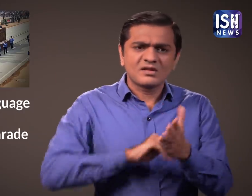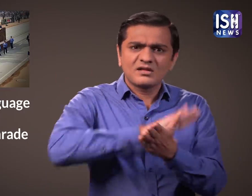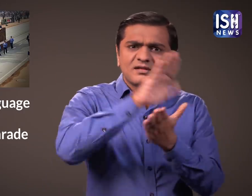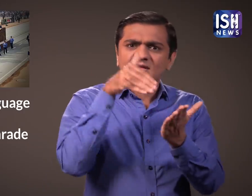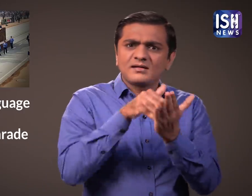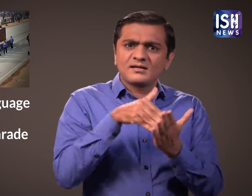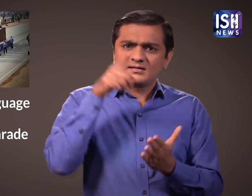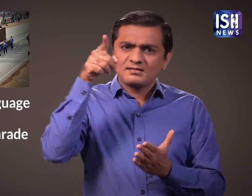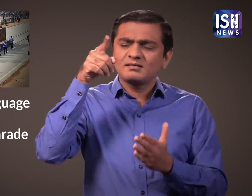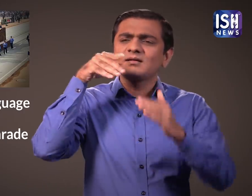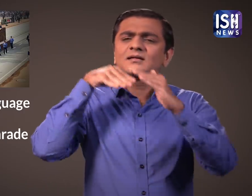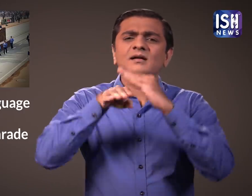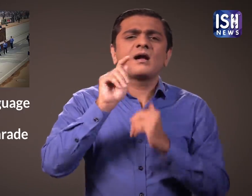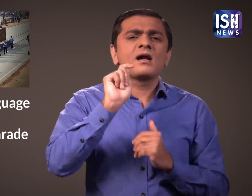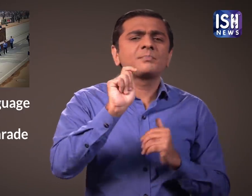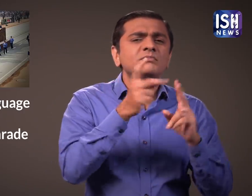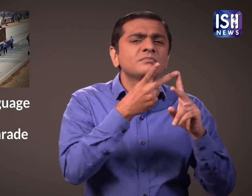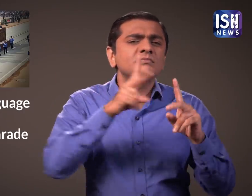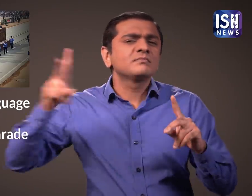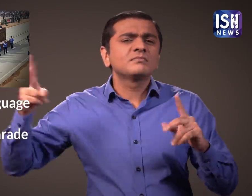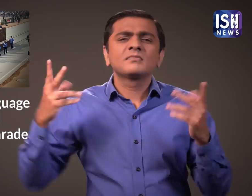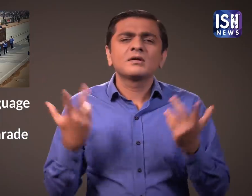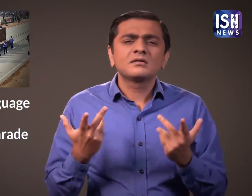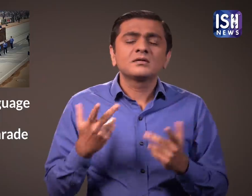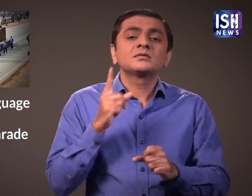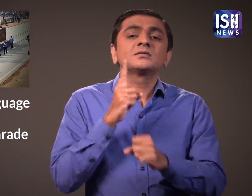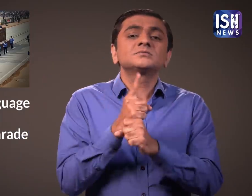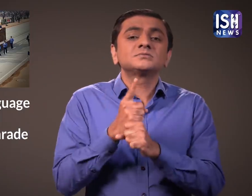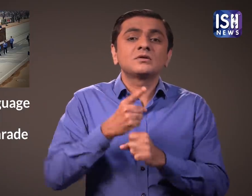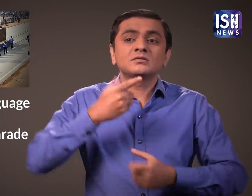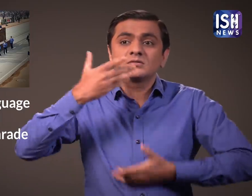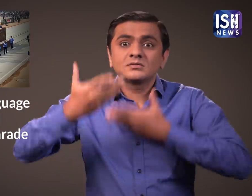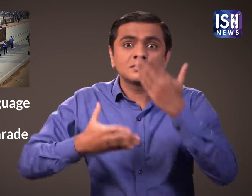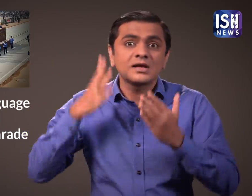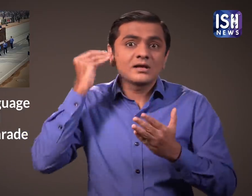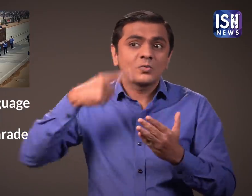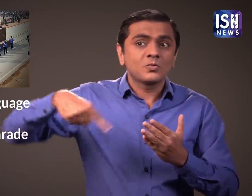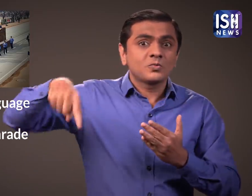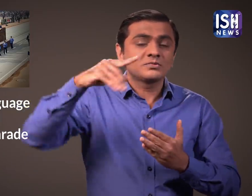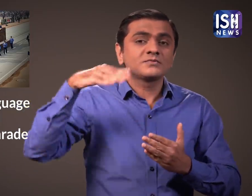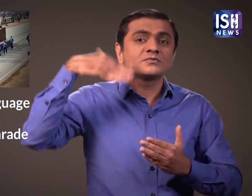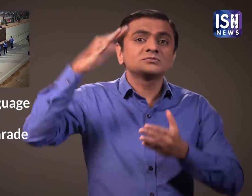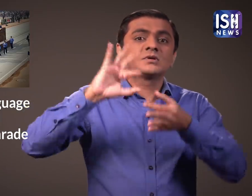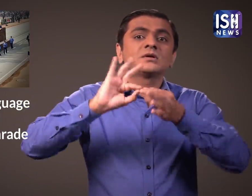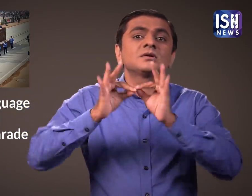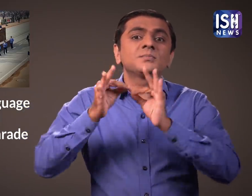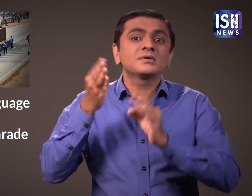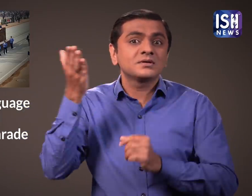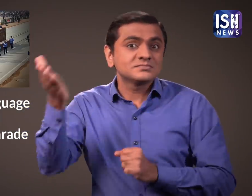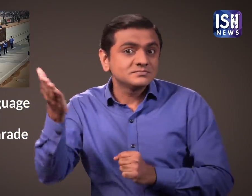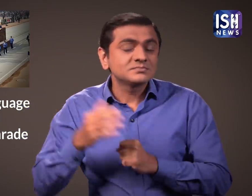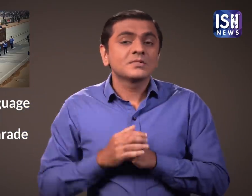ISLRTC trains Hearing individuals to become future interpreters,